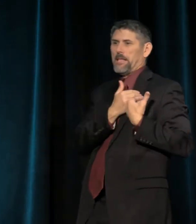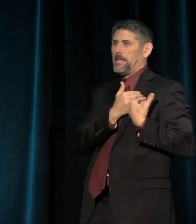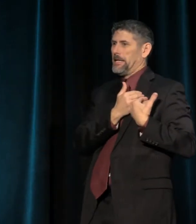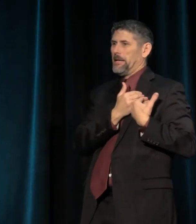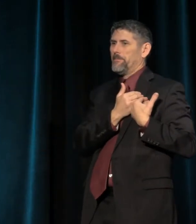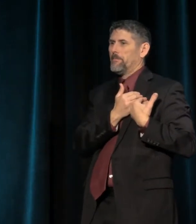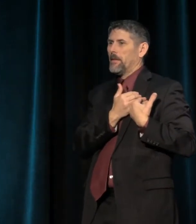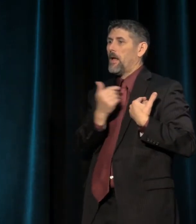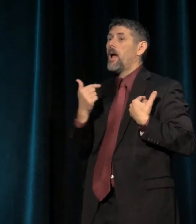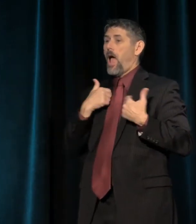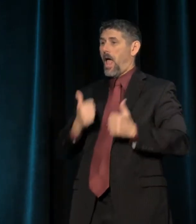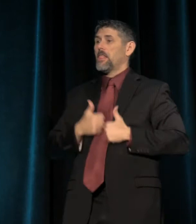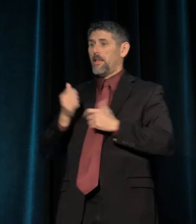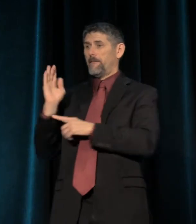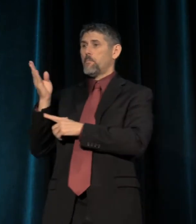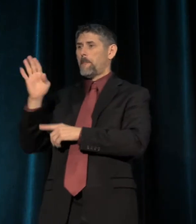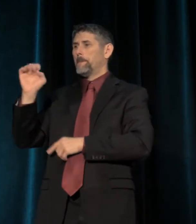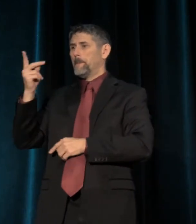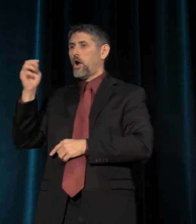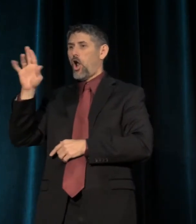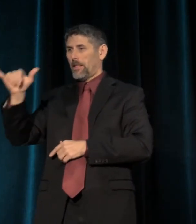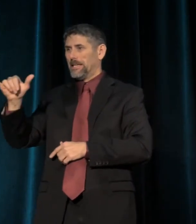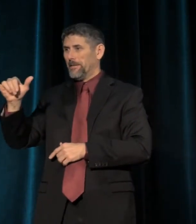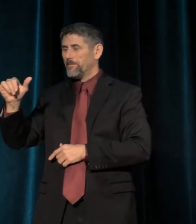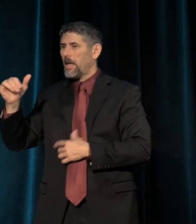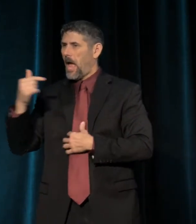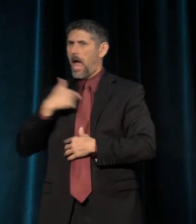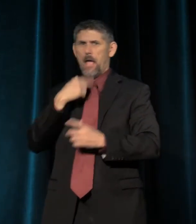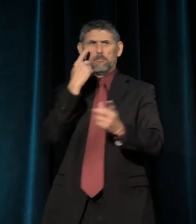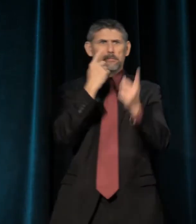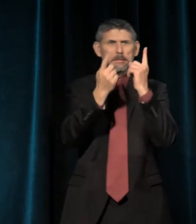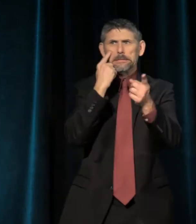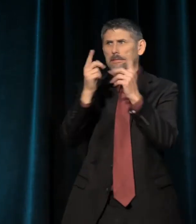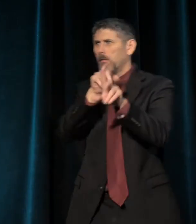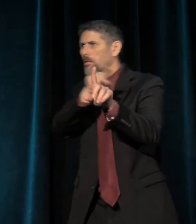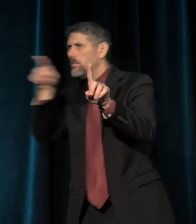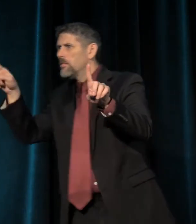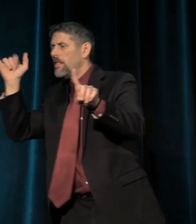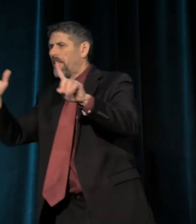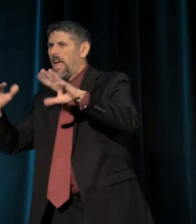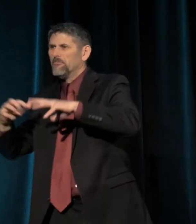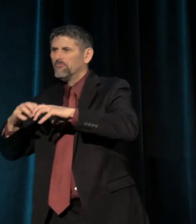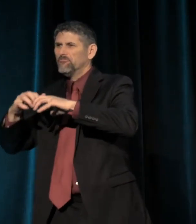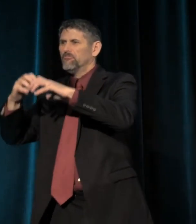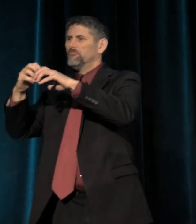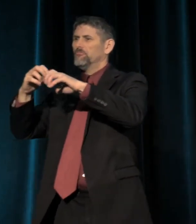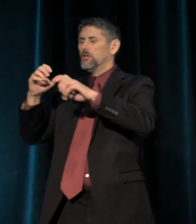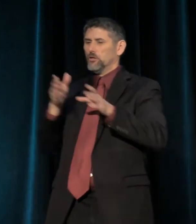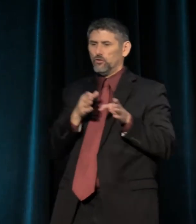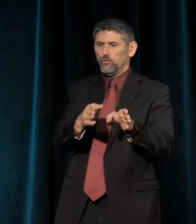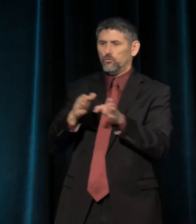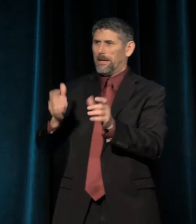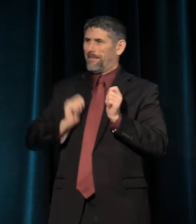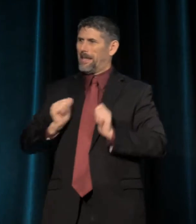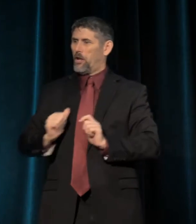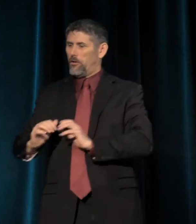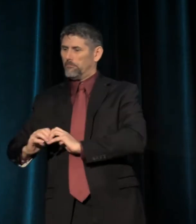I live in Berkeley, and so I've seen this kind of rise of a kind of street theater about a block and a half away from the Rep.